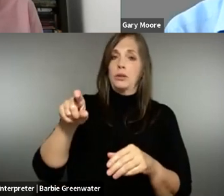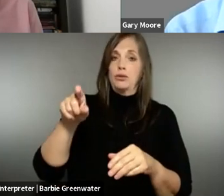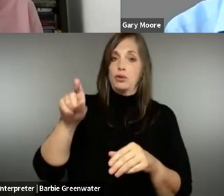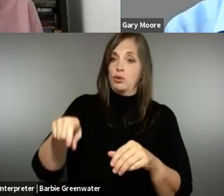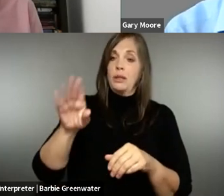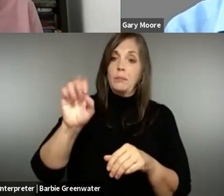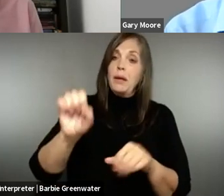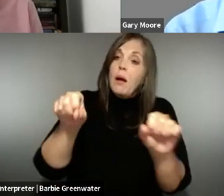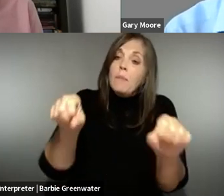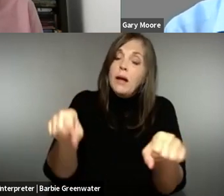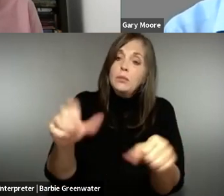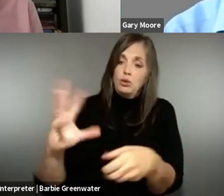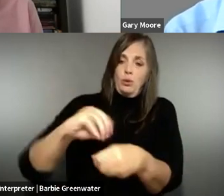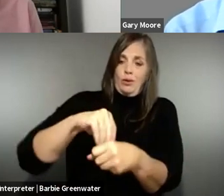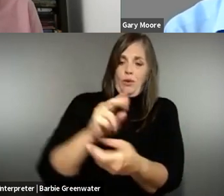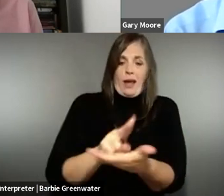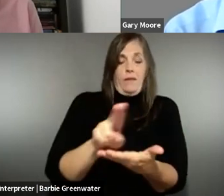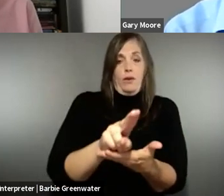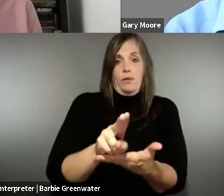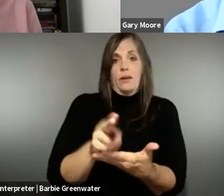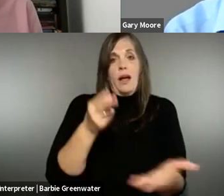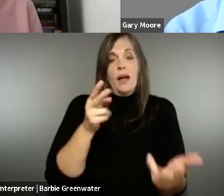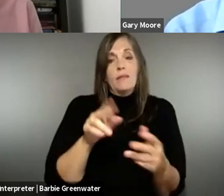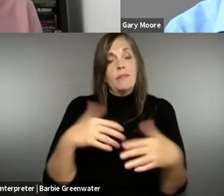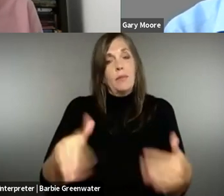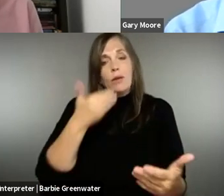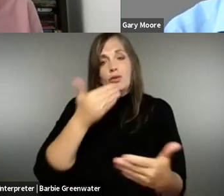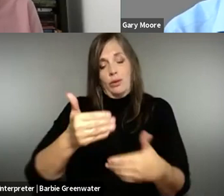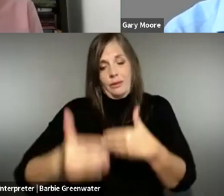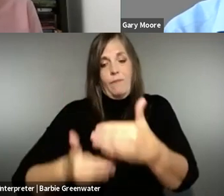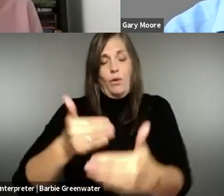expensive and so on. But definitely it should be possible to